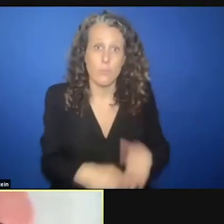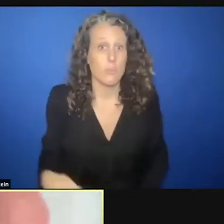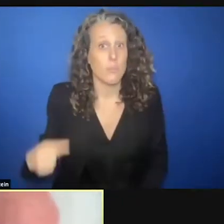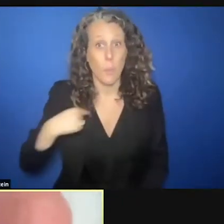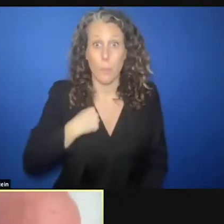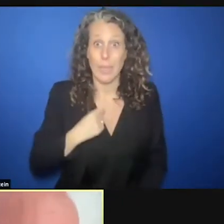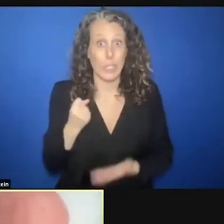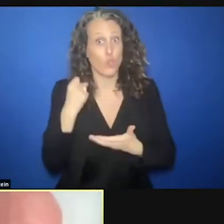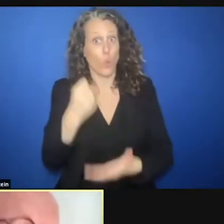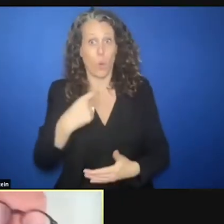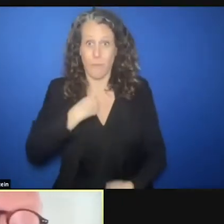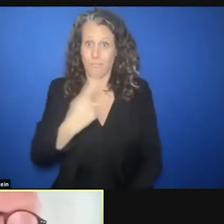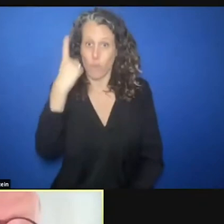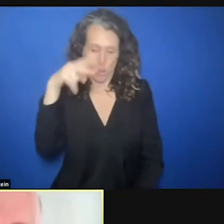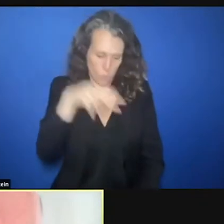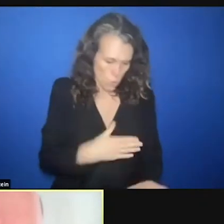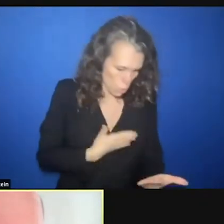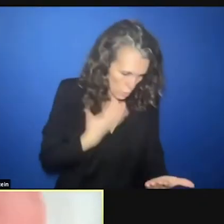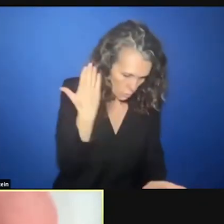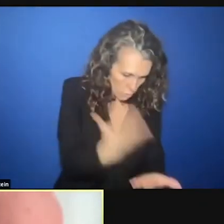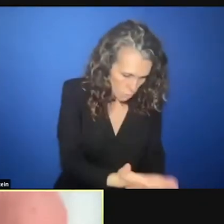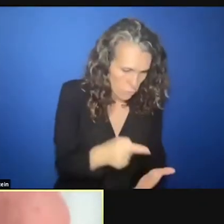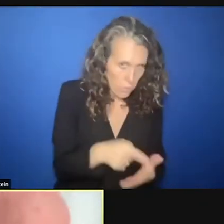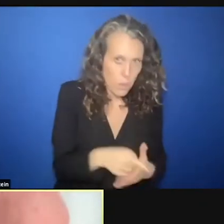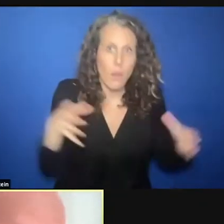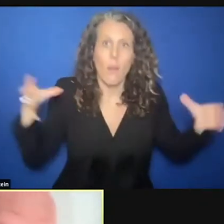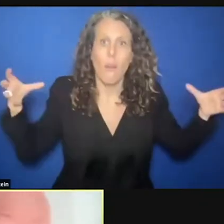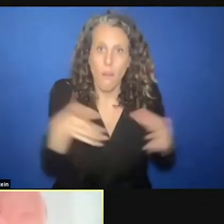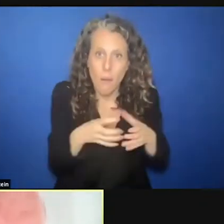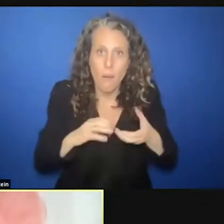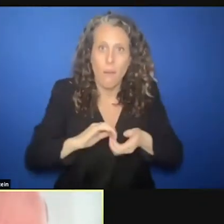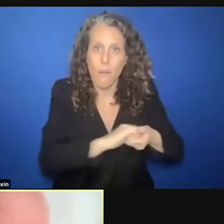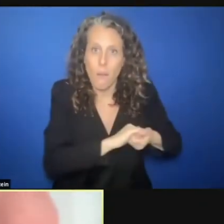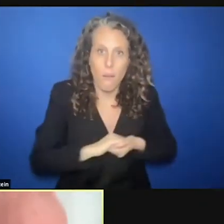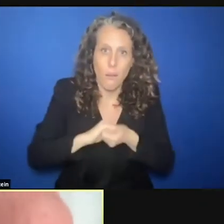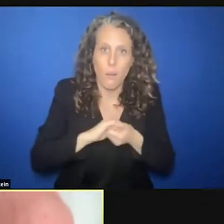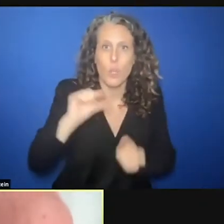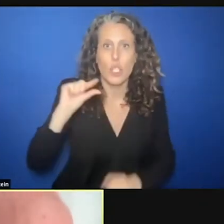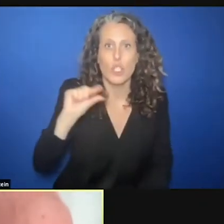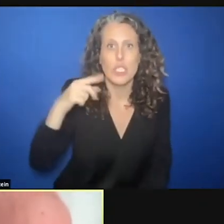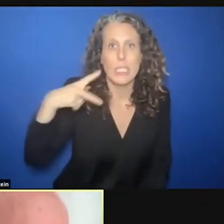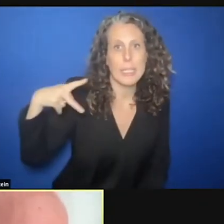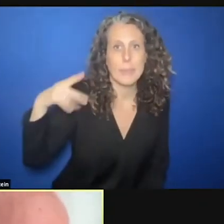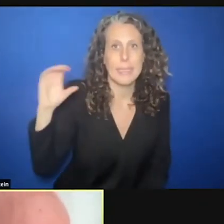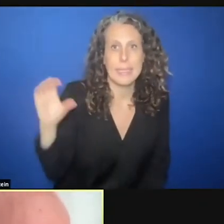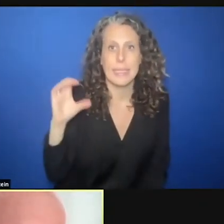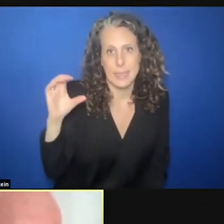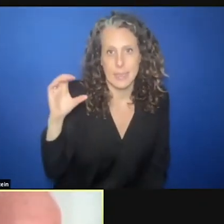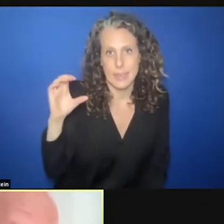recommendation convene in collaboration with the Global Protection Cluster and annual donor meeting